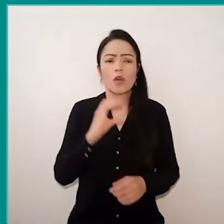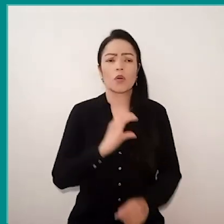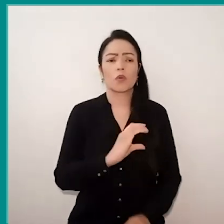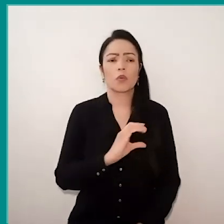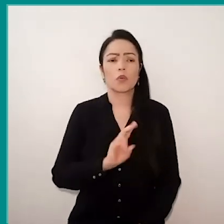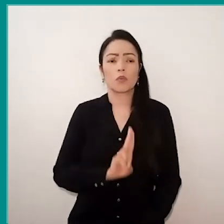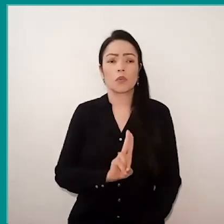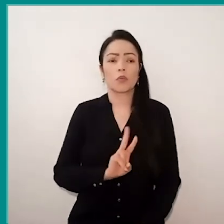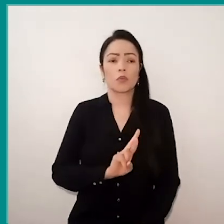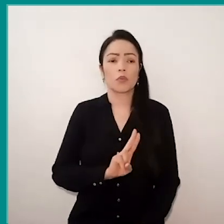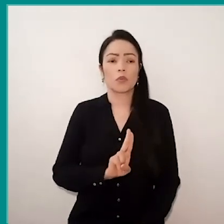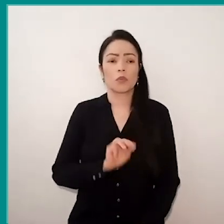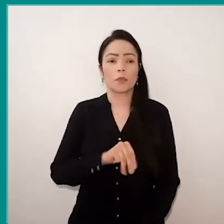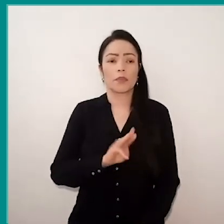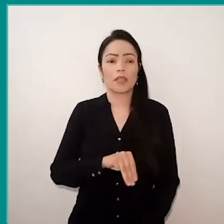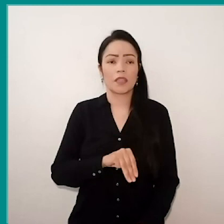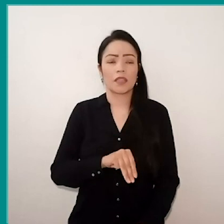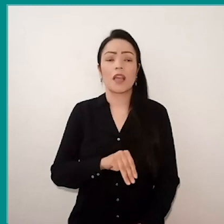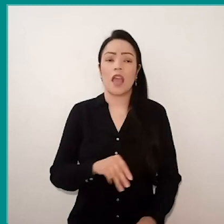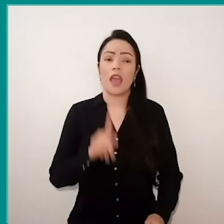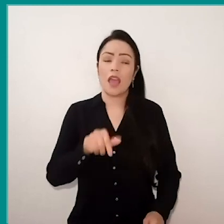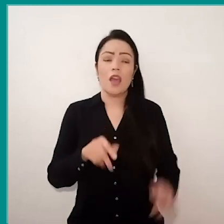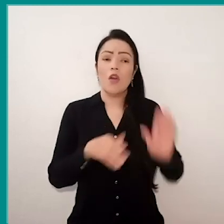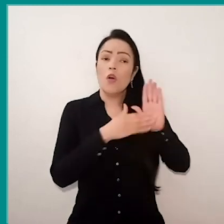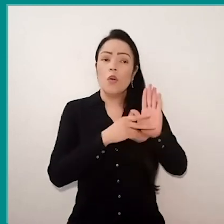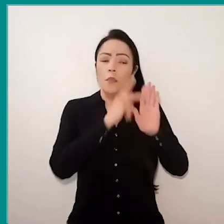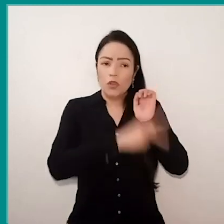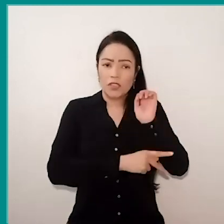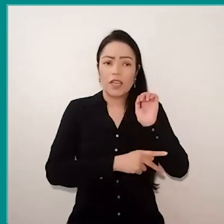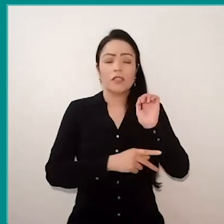So, Curumim is a program of non-formal education